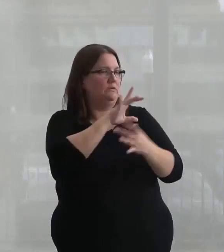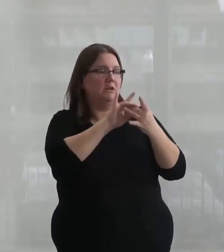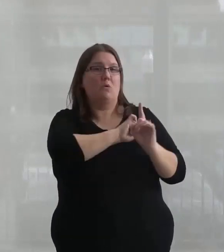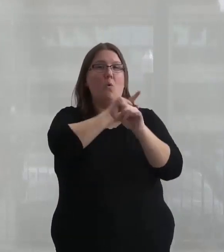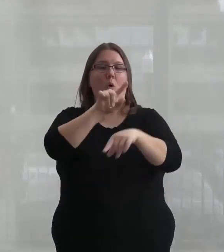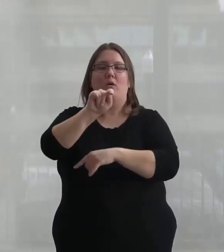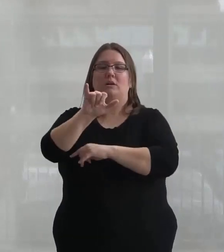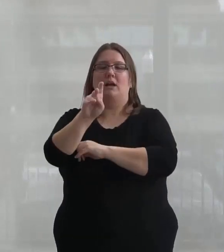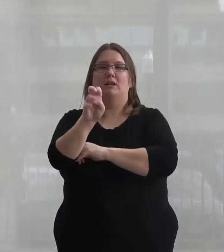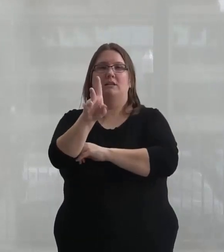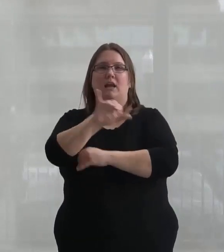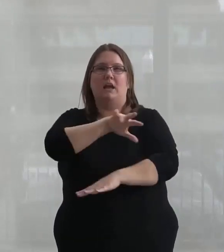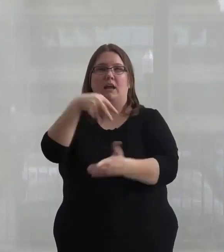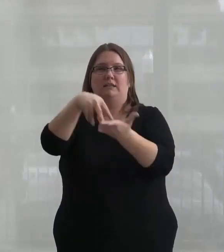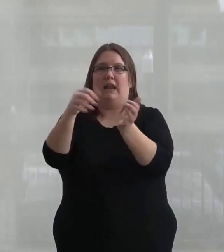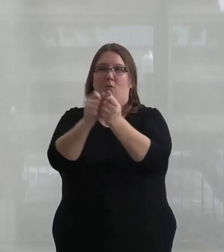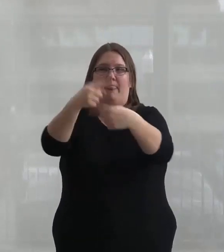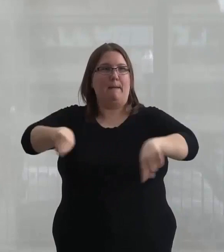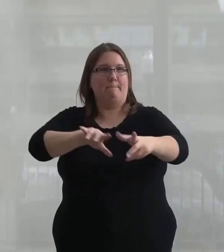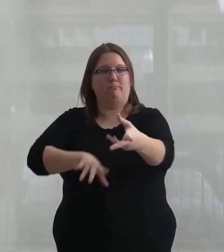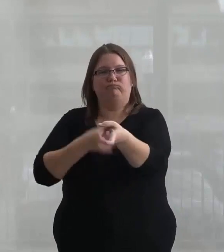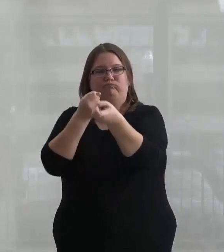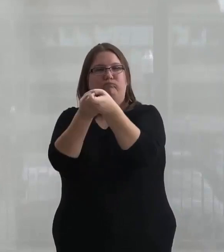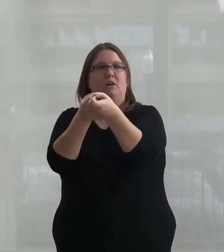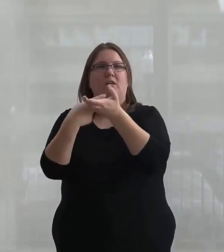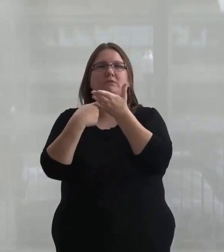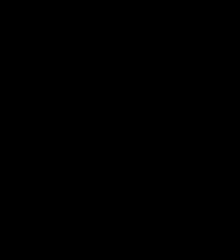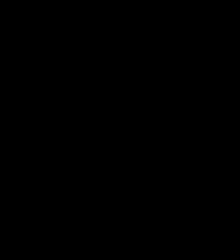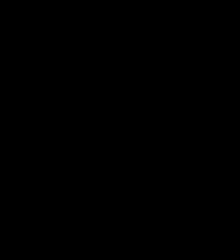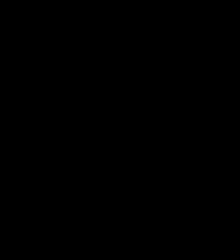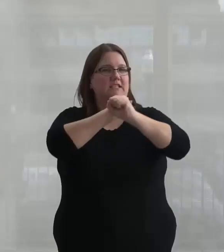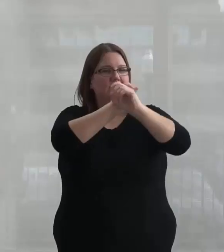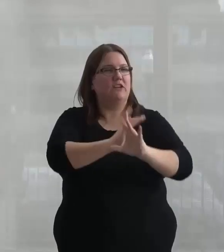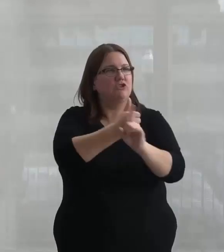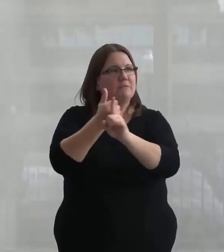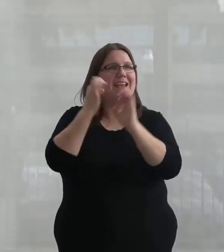and standing with them, talking to the defenders and just educating yourself.